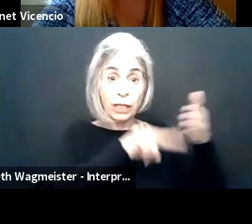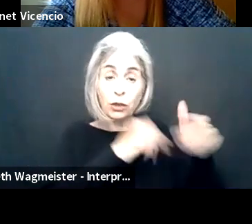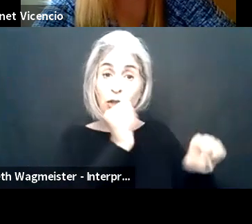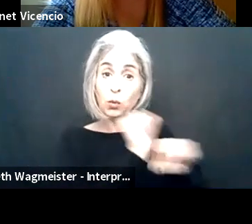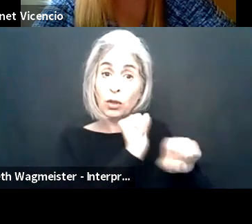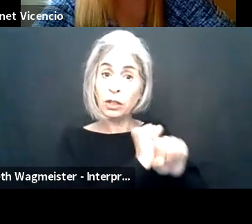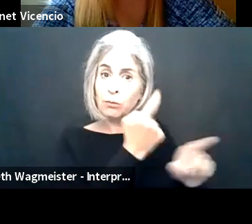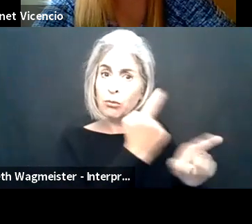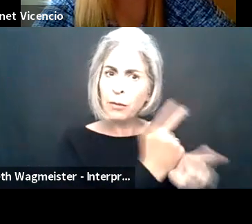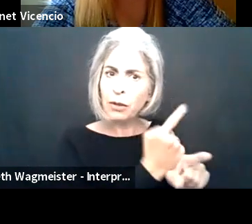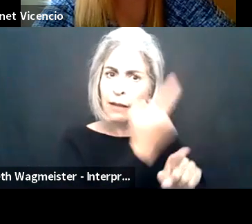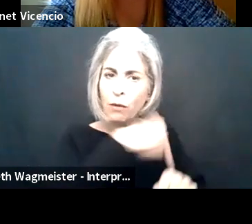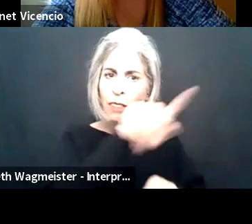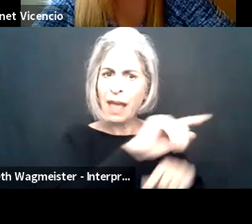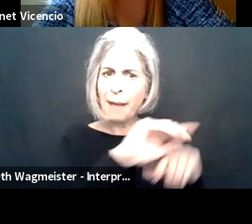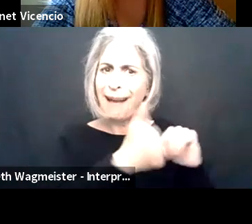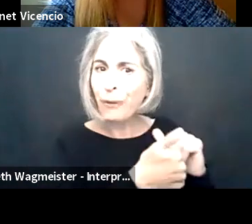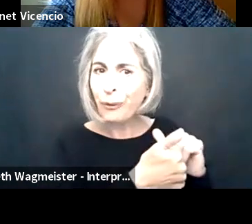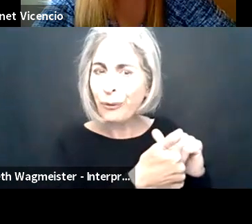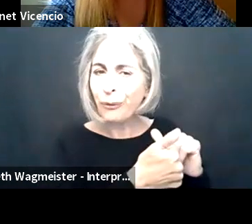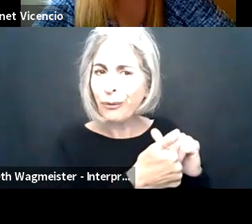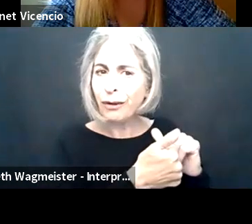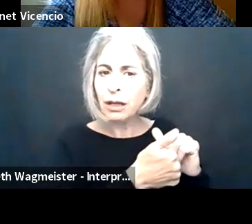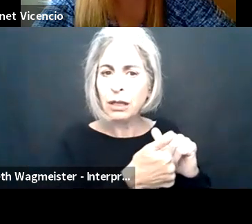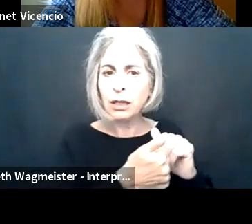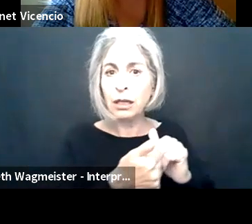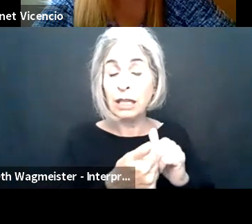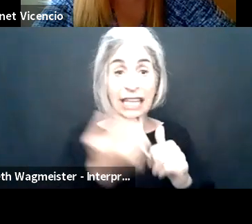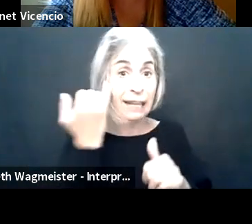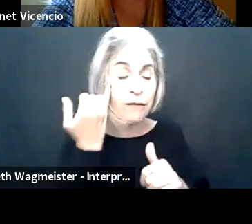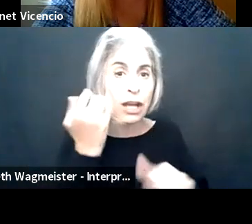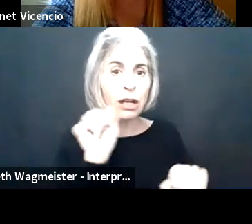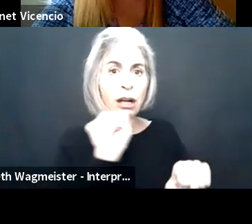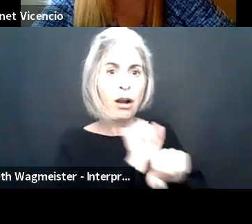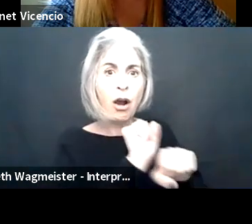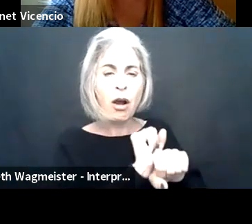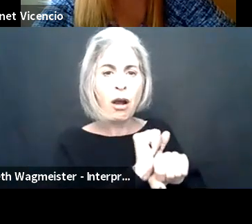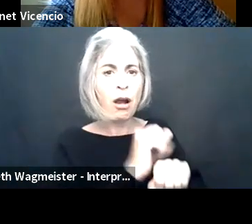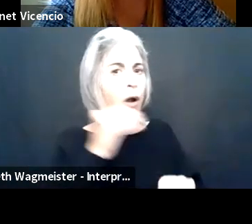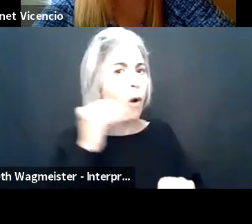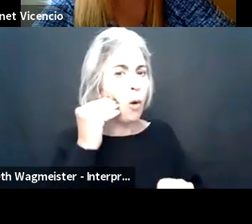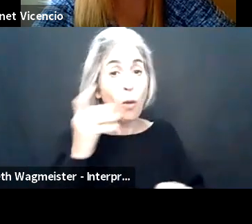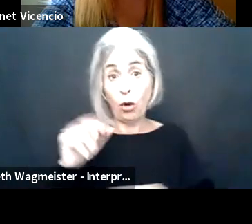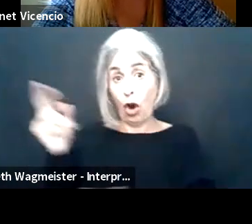ensure that somebody's screen reader is working appropriately and effectively for them, you know, in a home